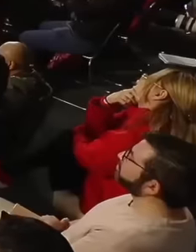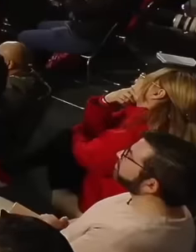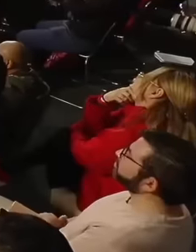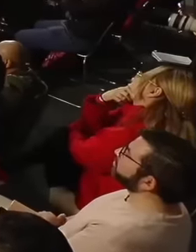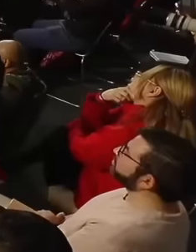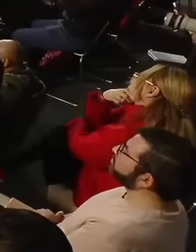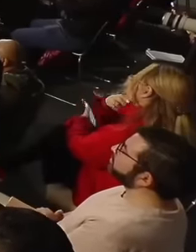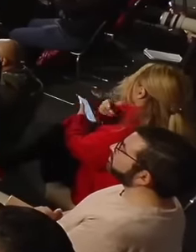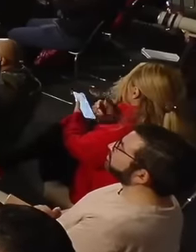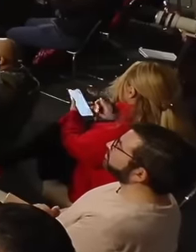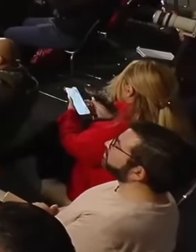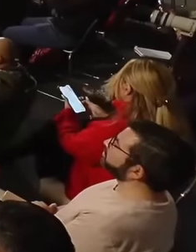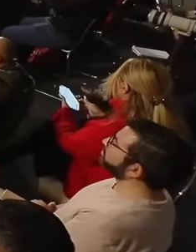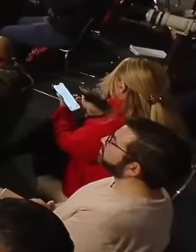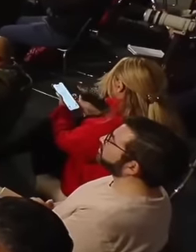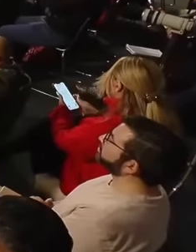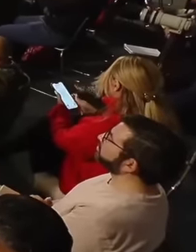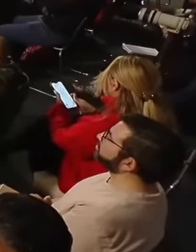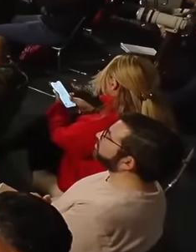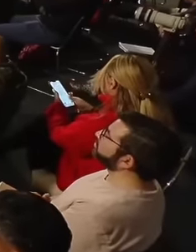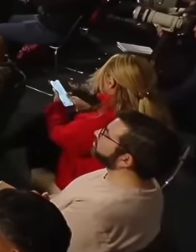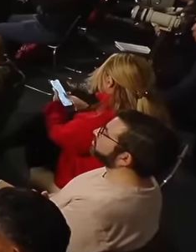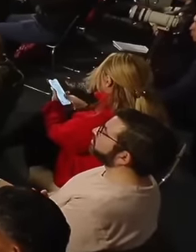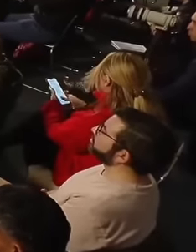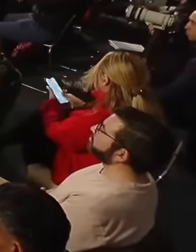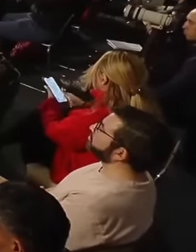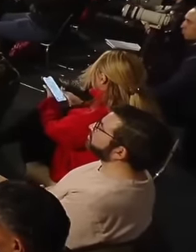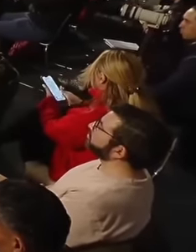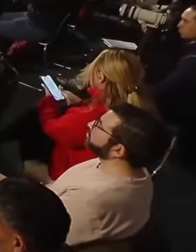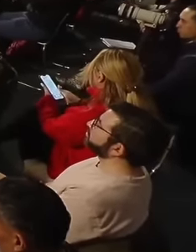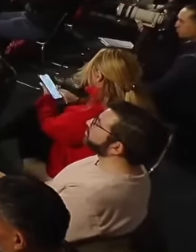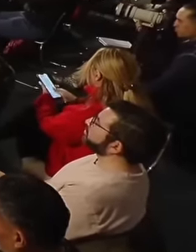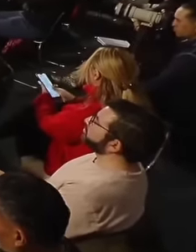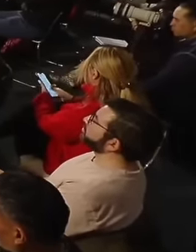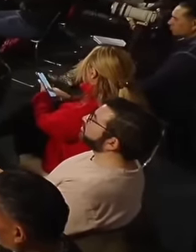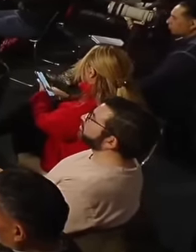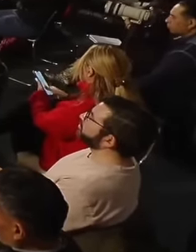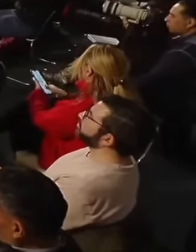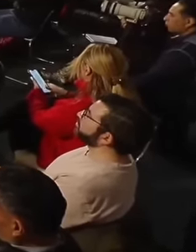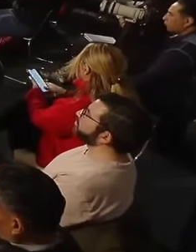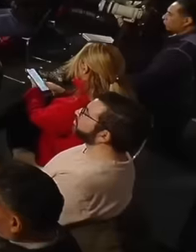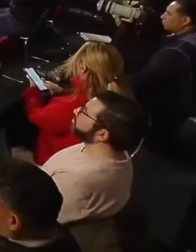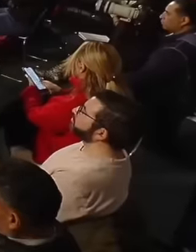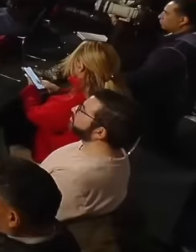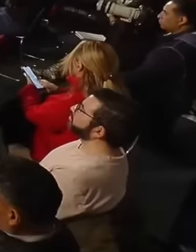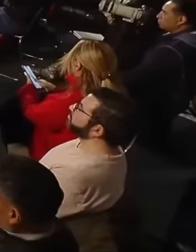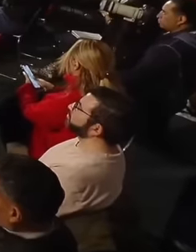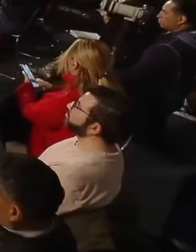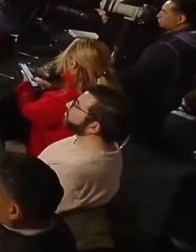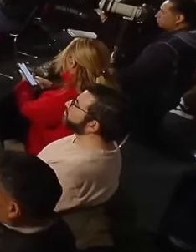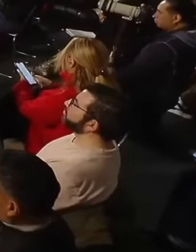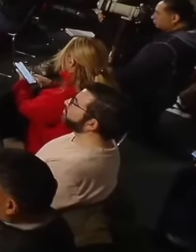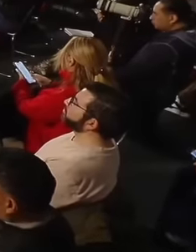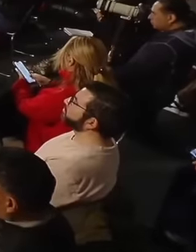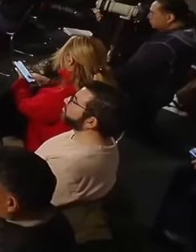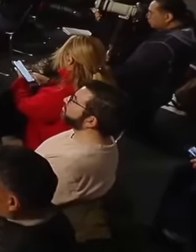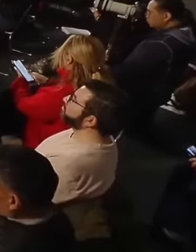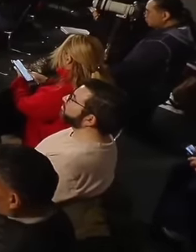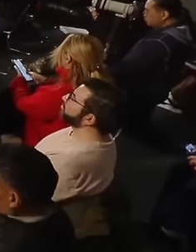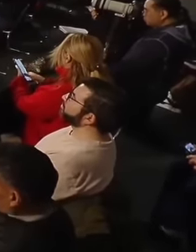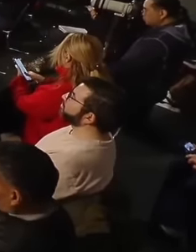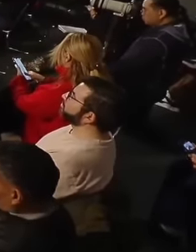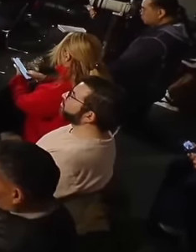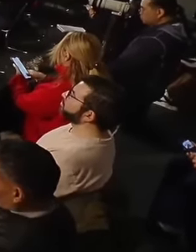constitutional reforms were made Well, they went against the popular will